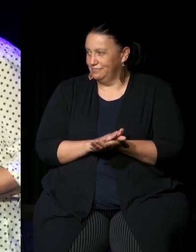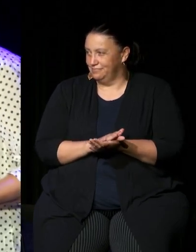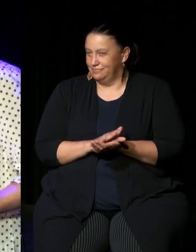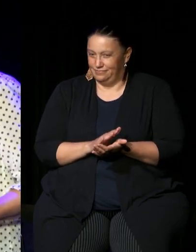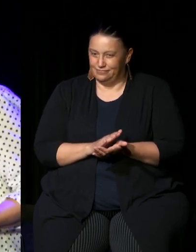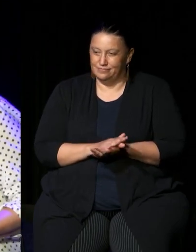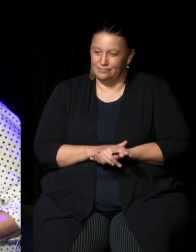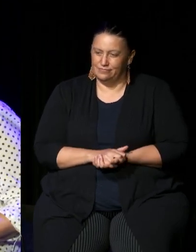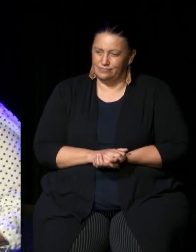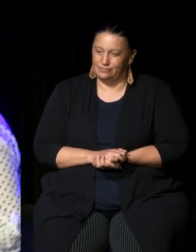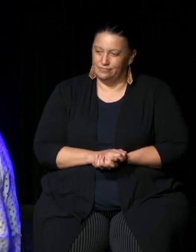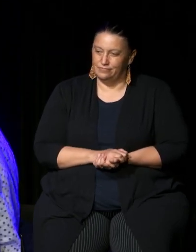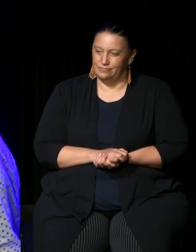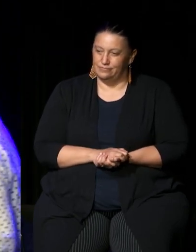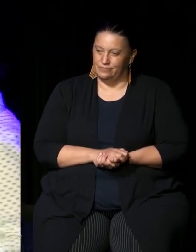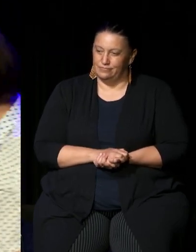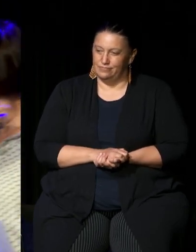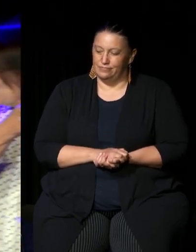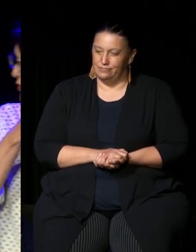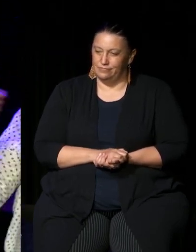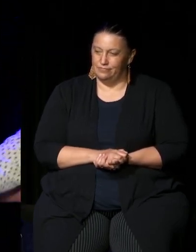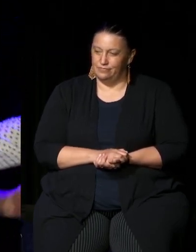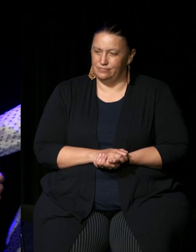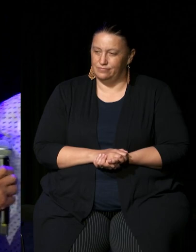okay